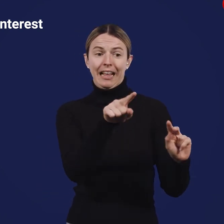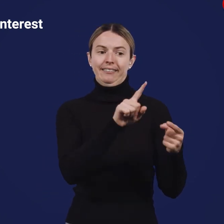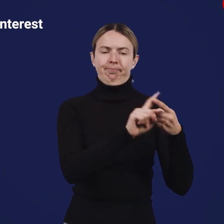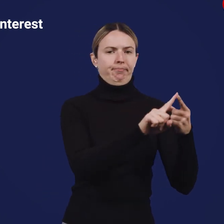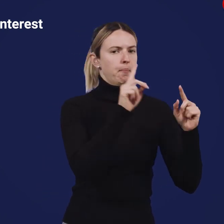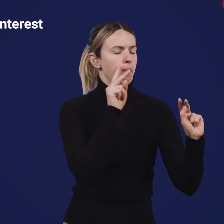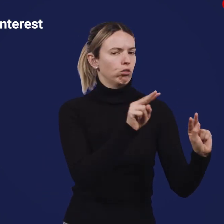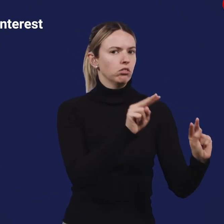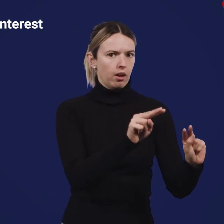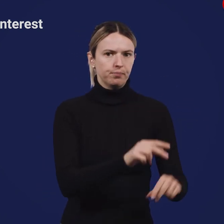Variants in this category are monitored.